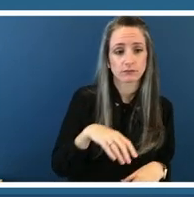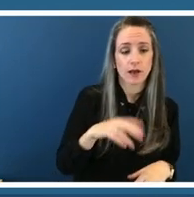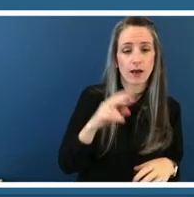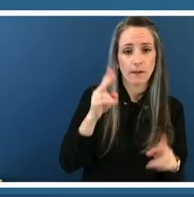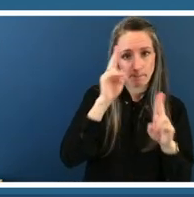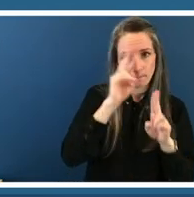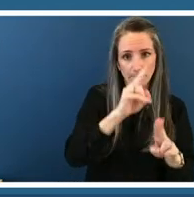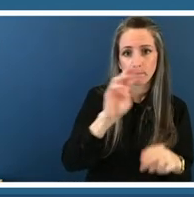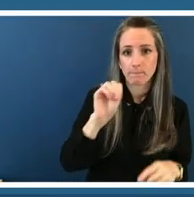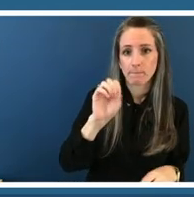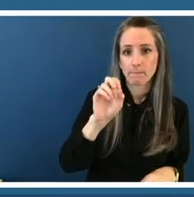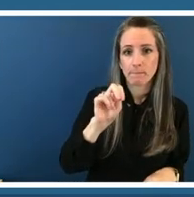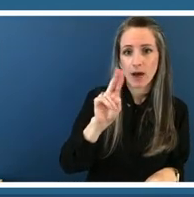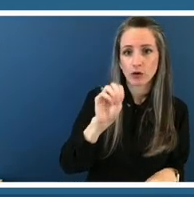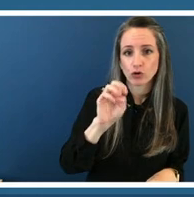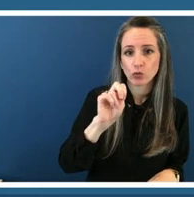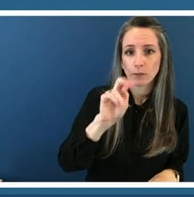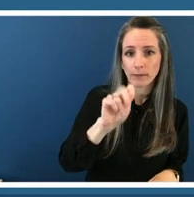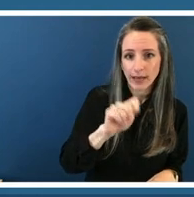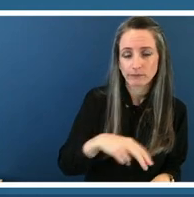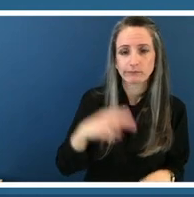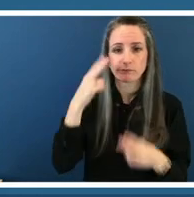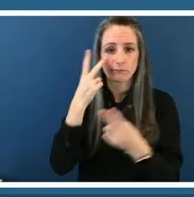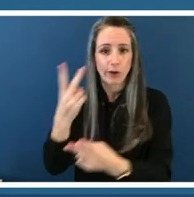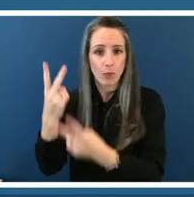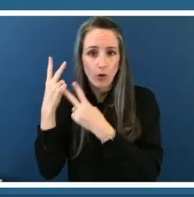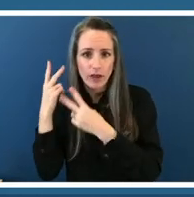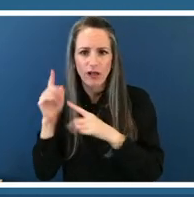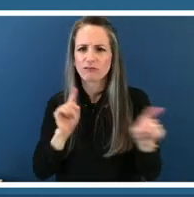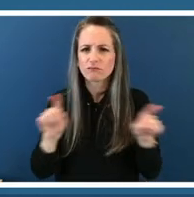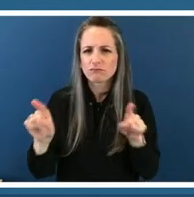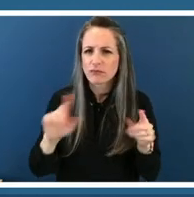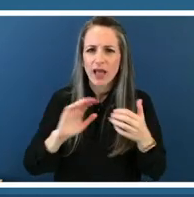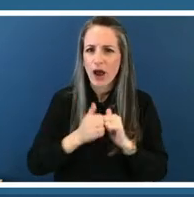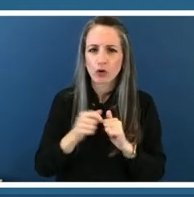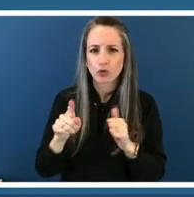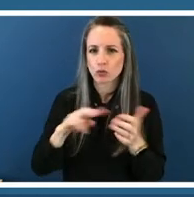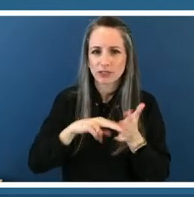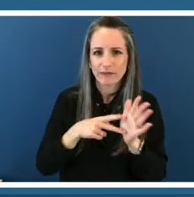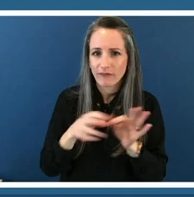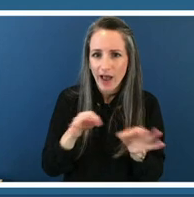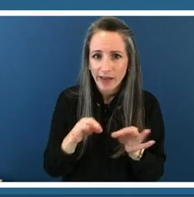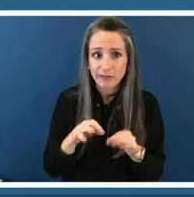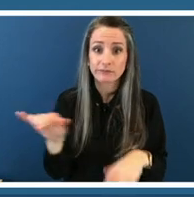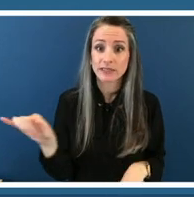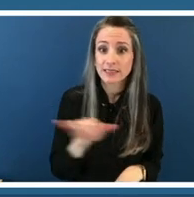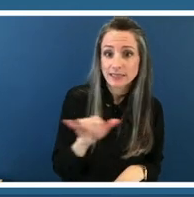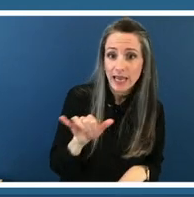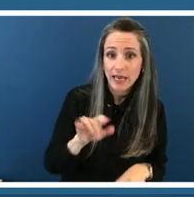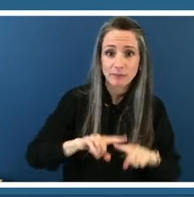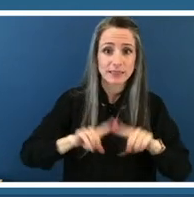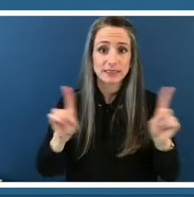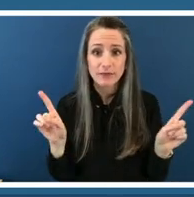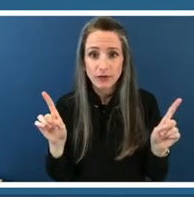what are monuments um to you from the past what can monuments be in the future